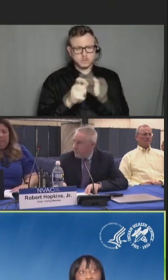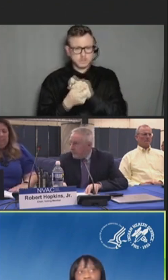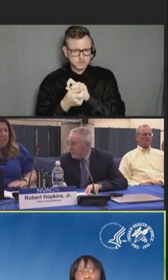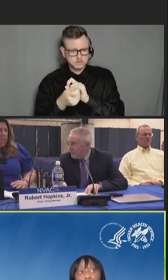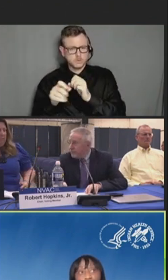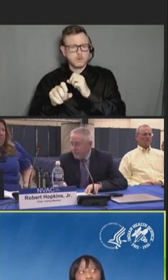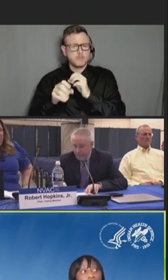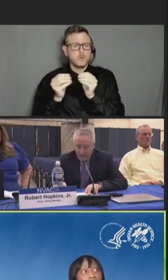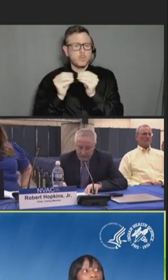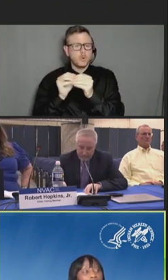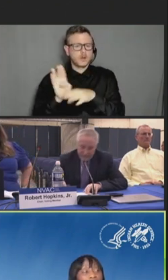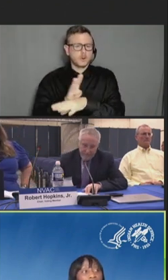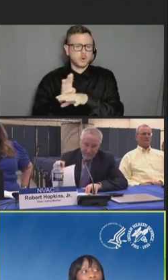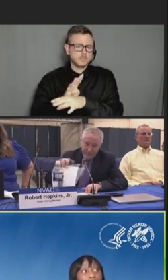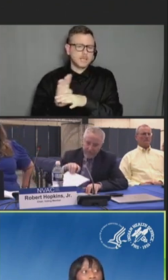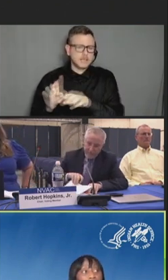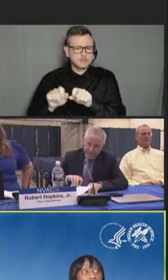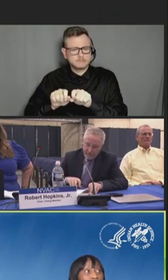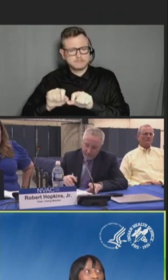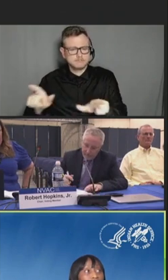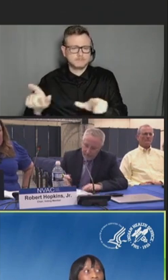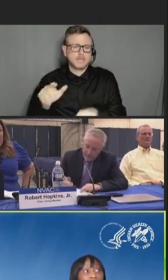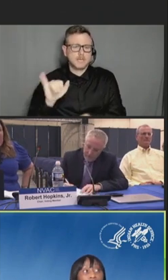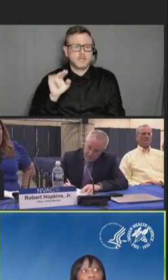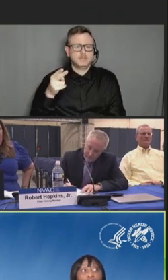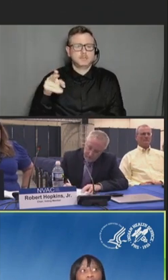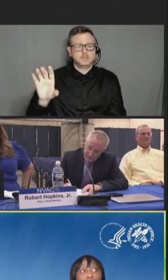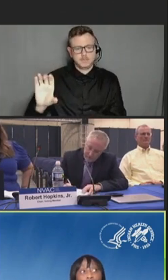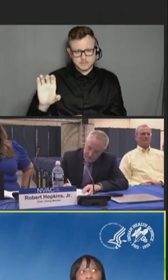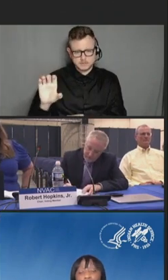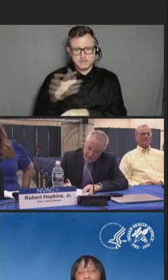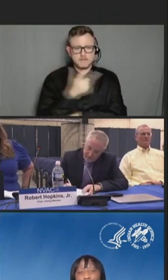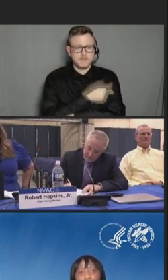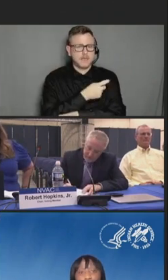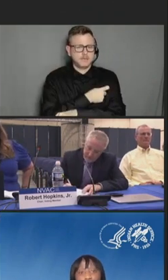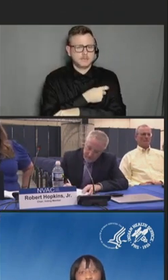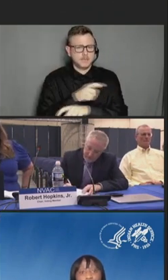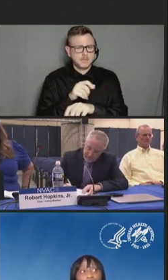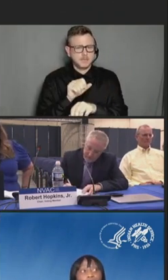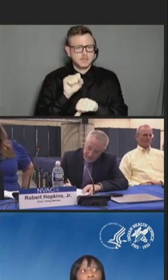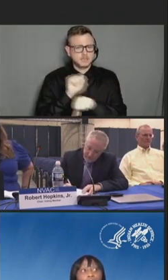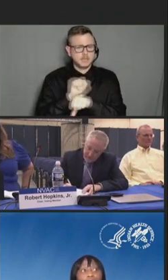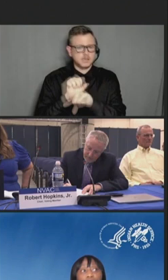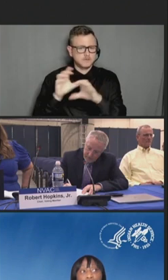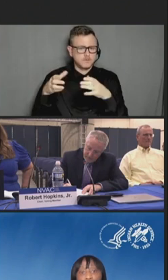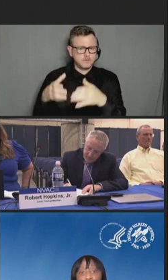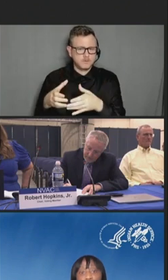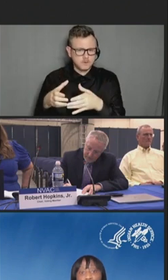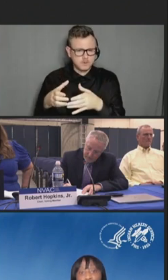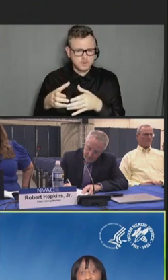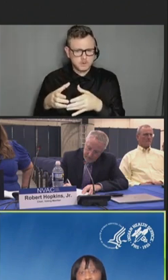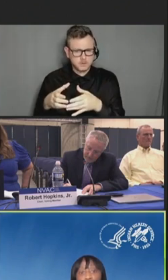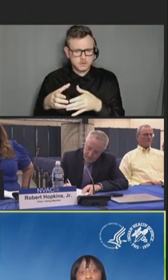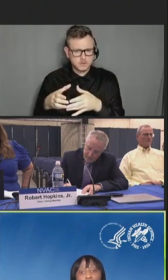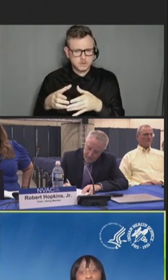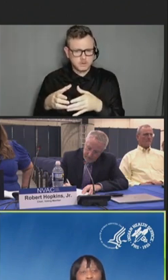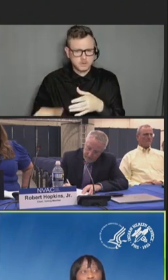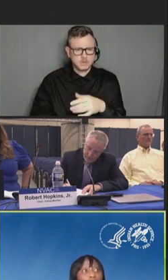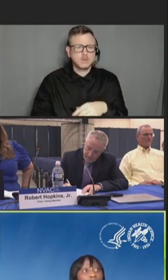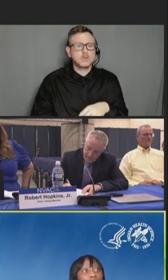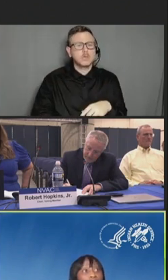the Indian Health Service vaccine task force has been working to ensure federal and tribal